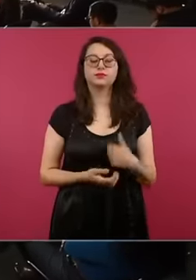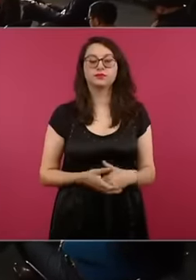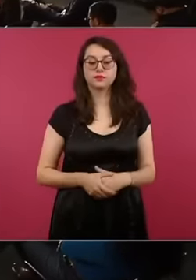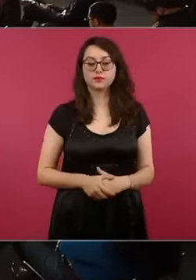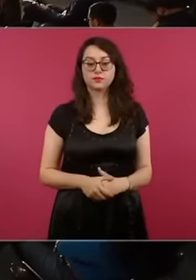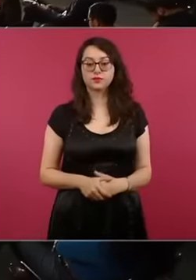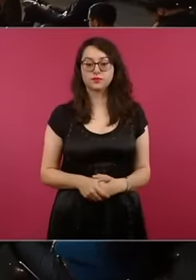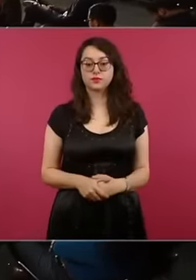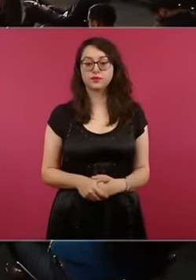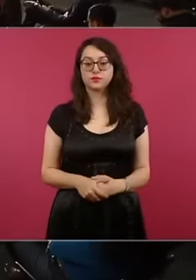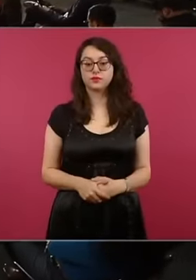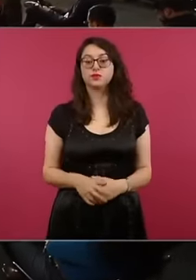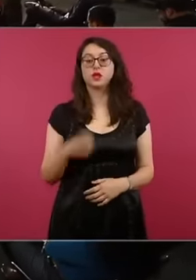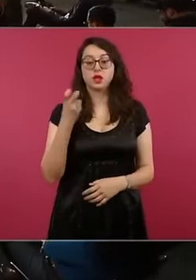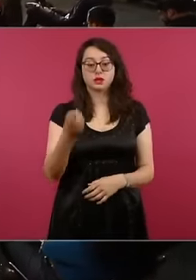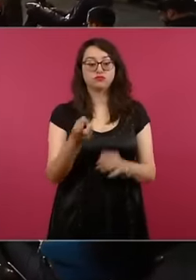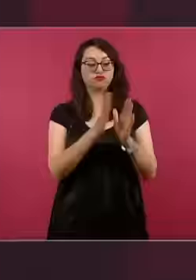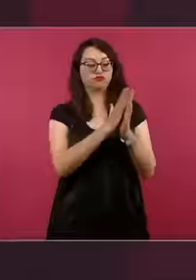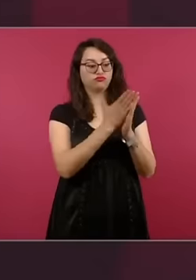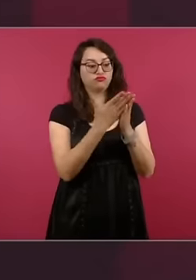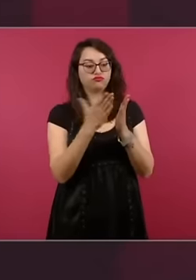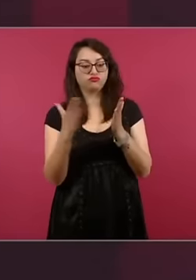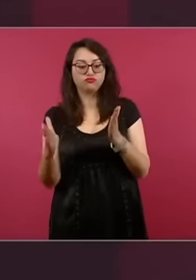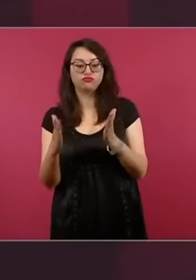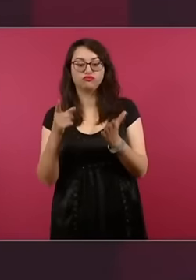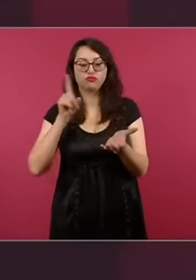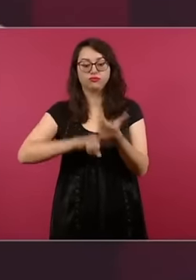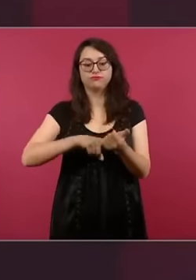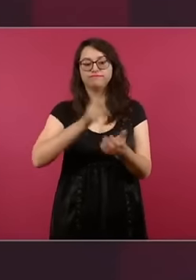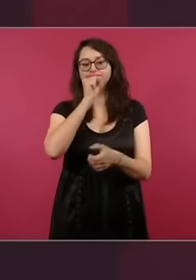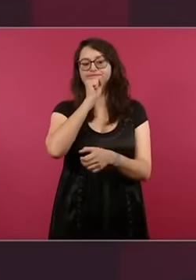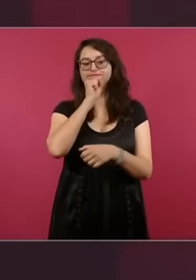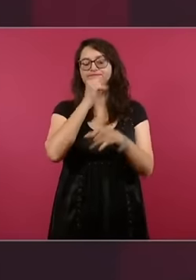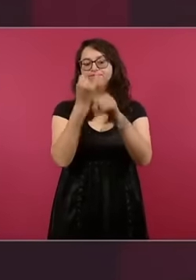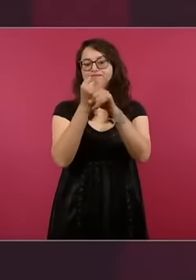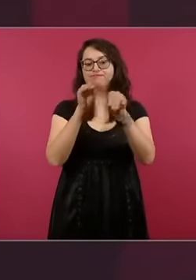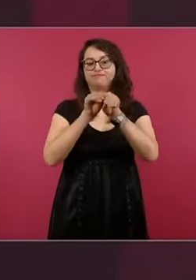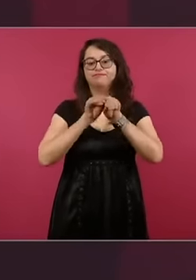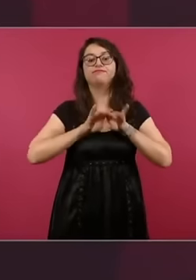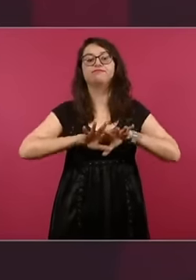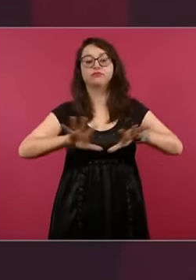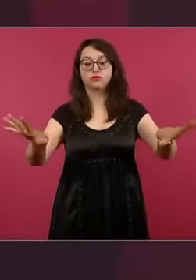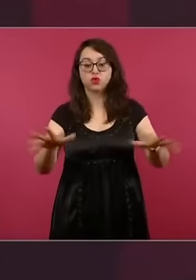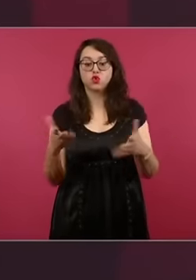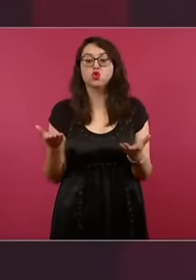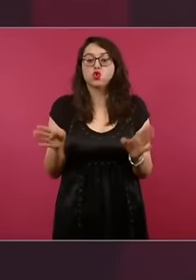in a brochure that will also summarize How to make the instructions to make the